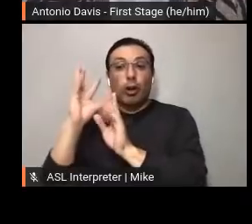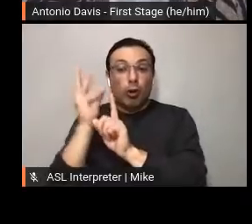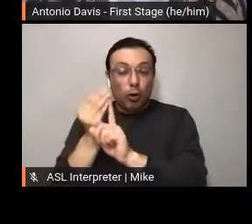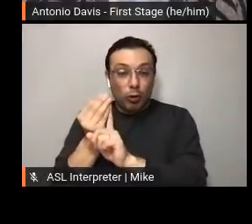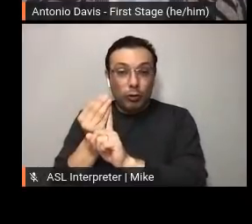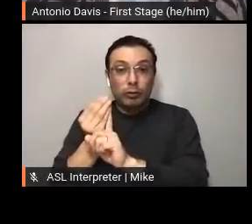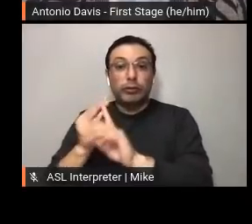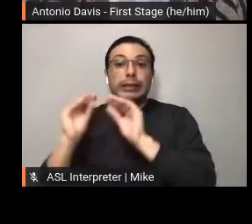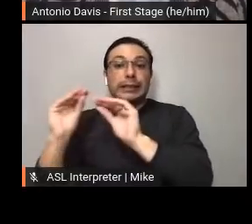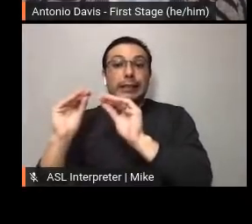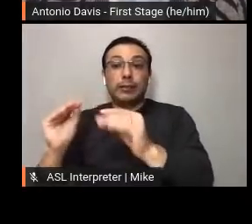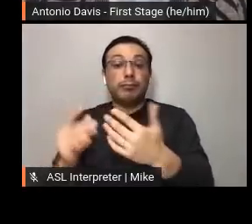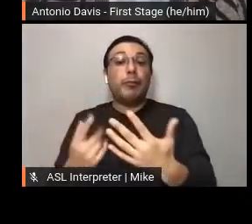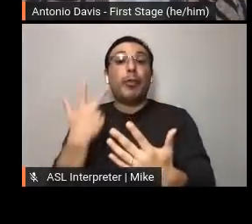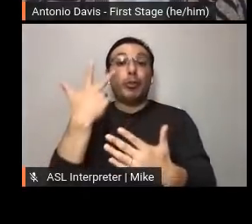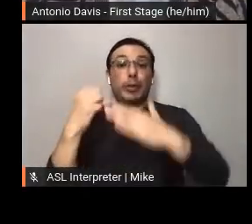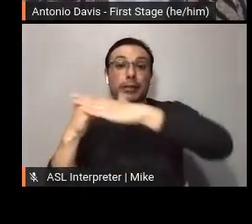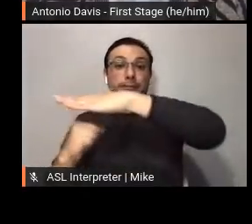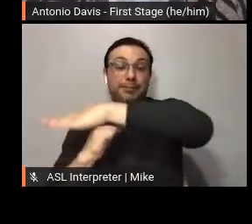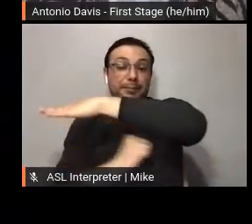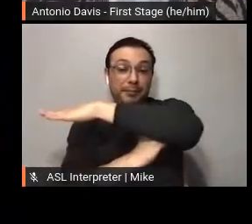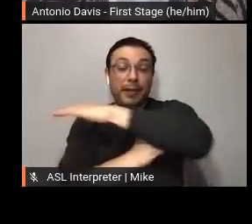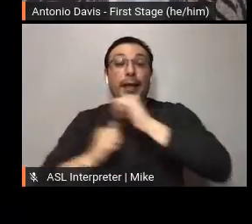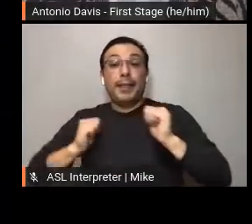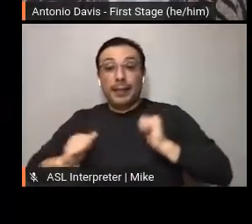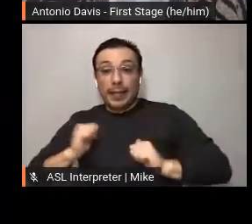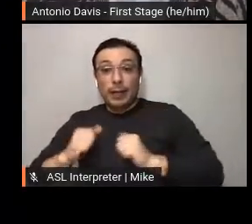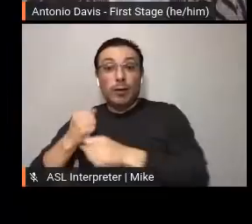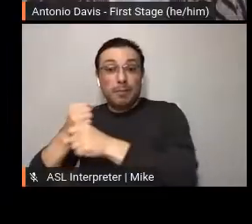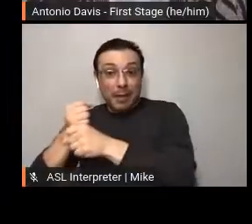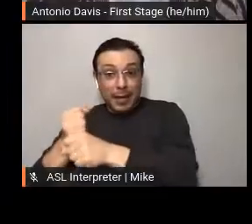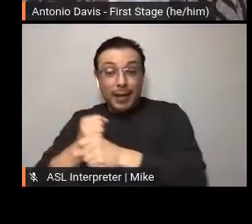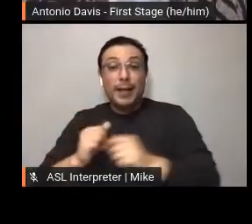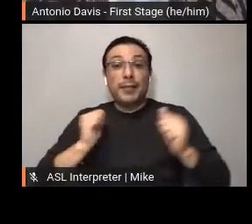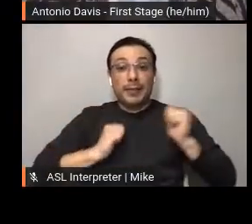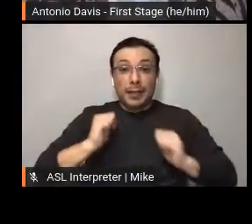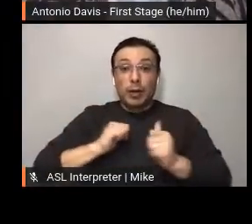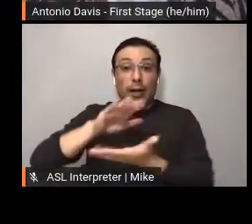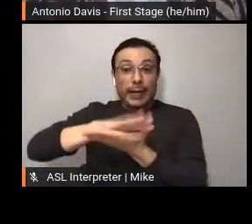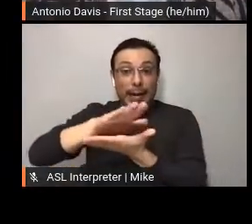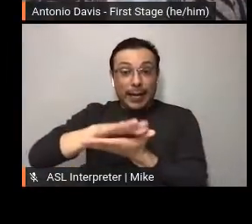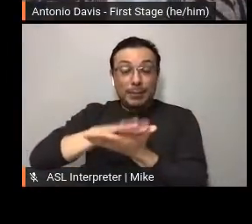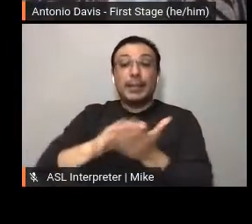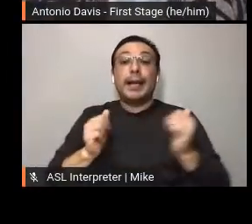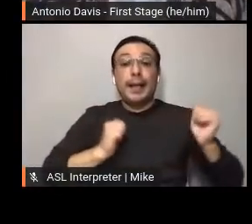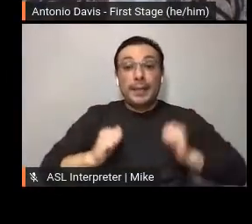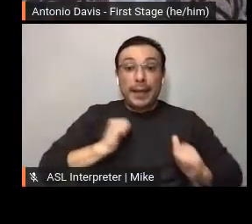Theater Productions, Theater Academy, and theater in education.